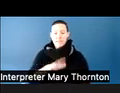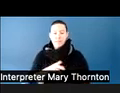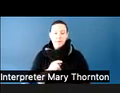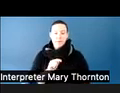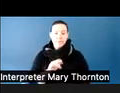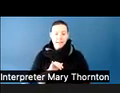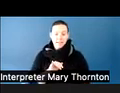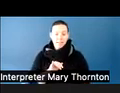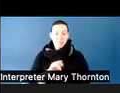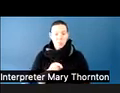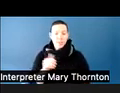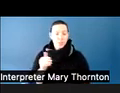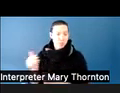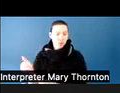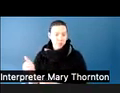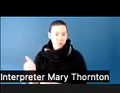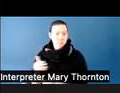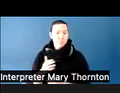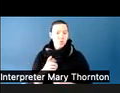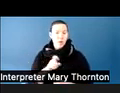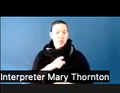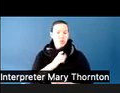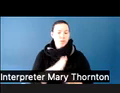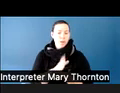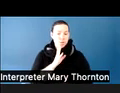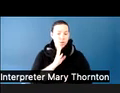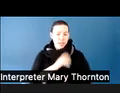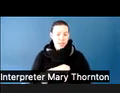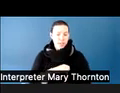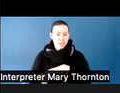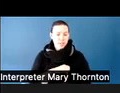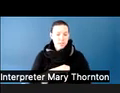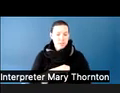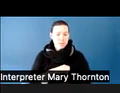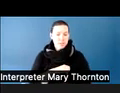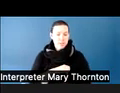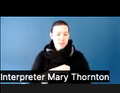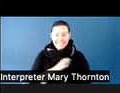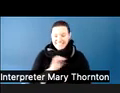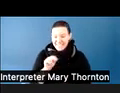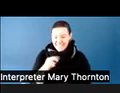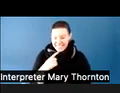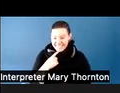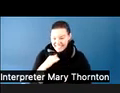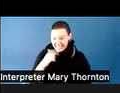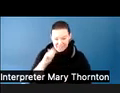I need you to stop talking. It can feel like-- even just doing it in pretend felt a little uncomfortable to me.